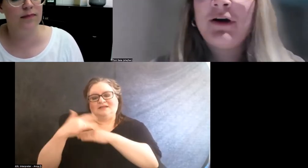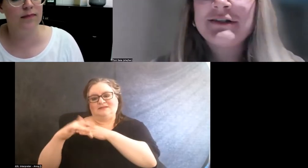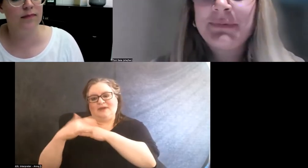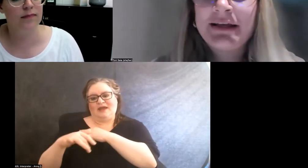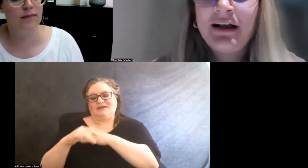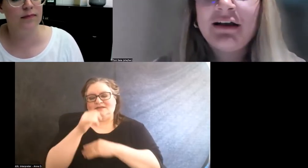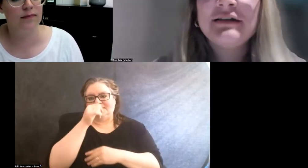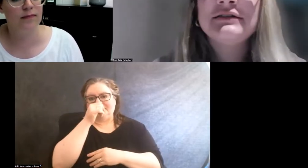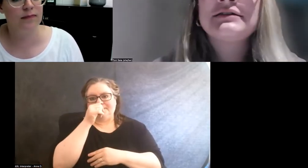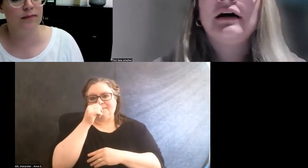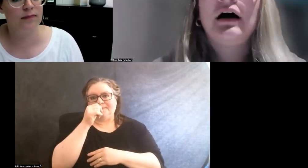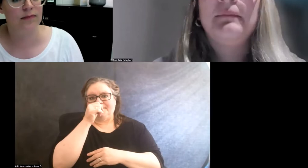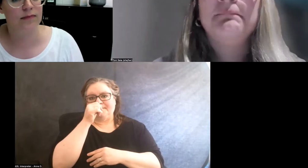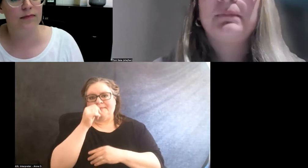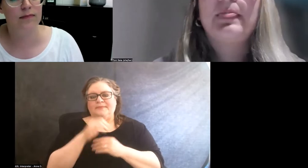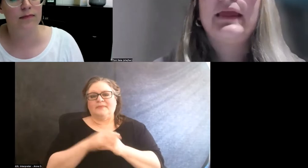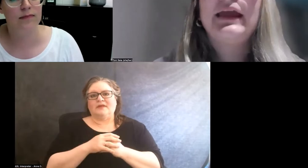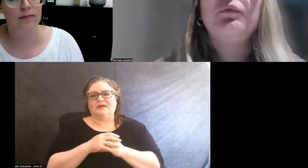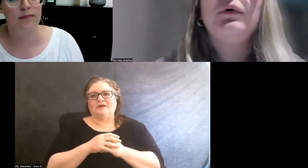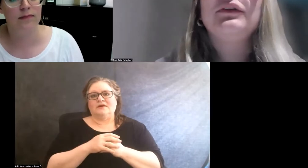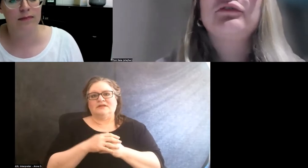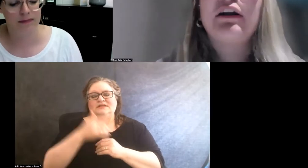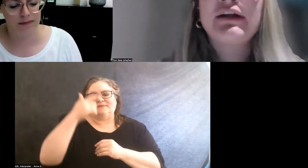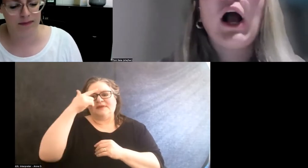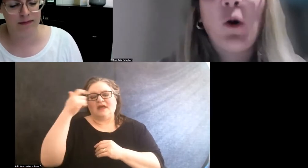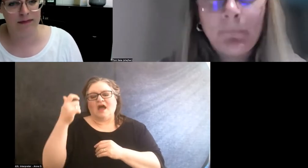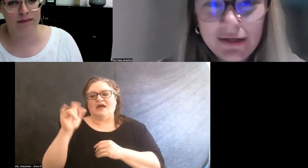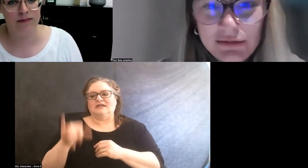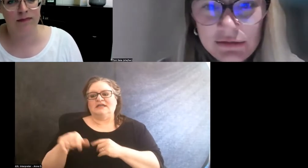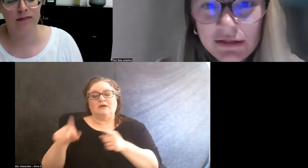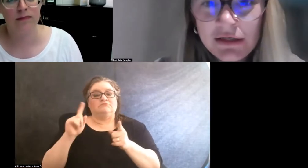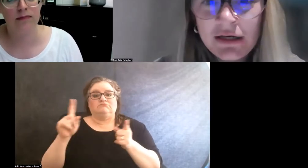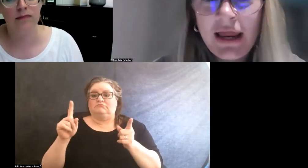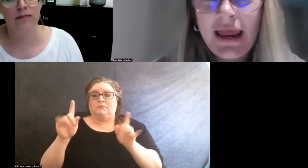was because it was very open